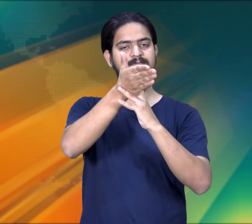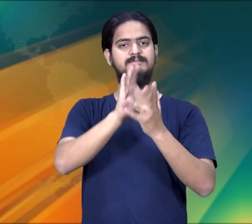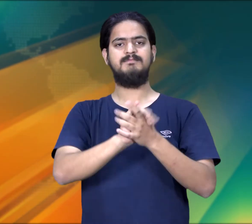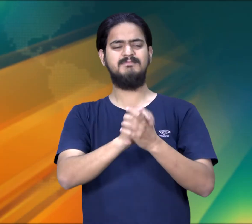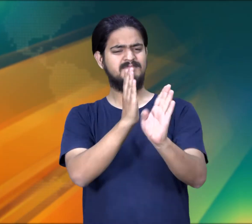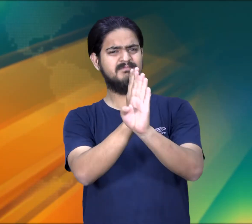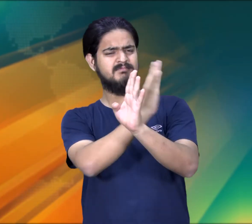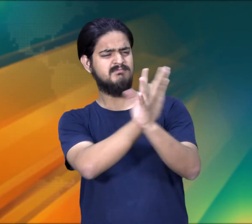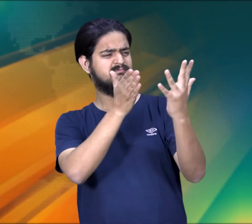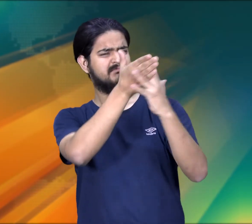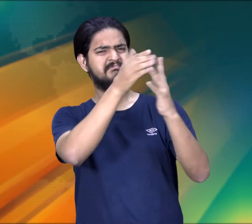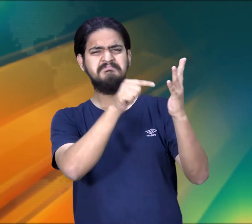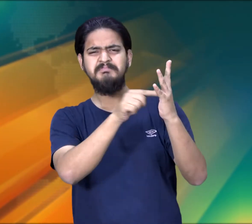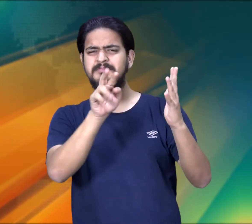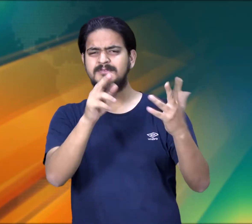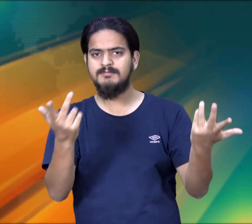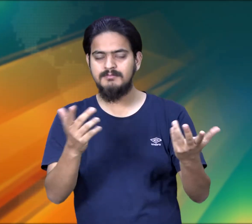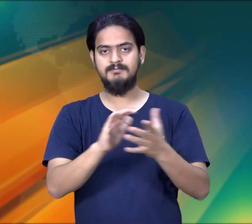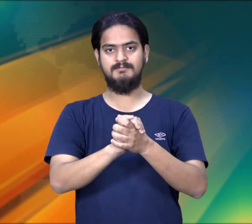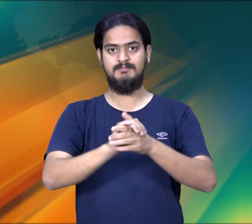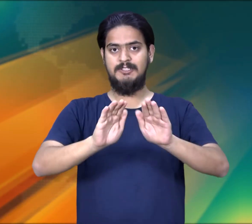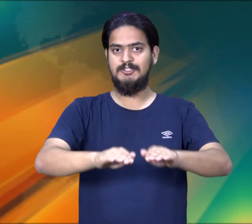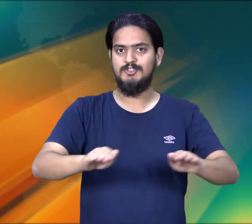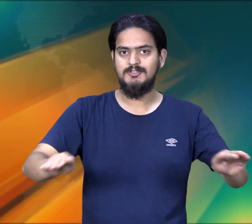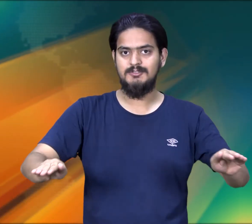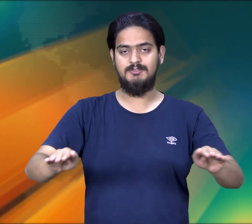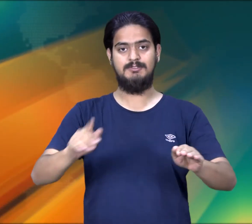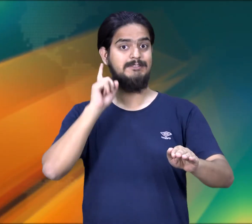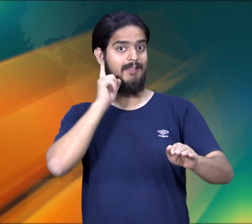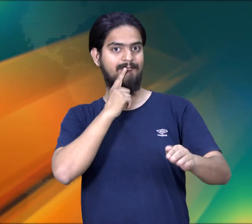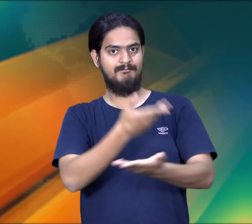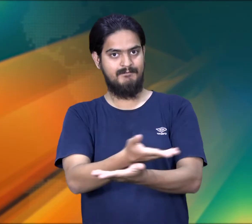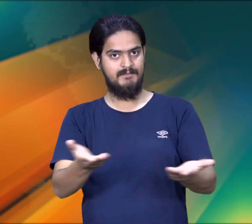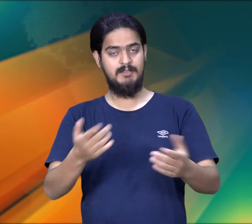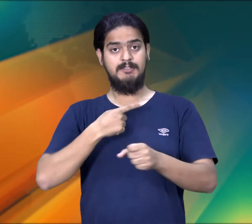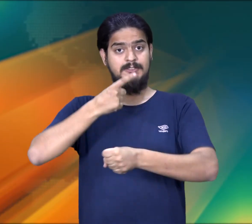As you know Early Intervention Project deals with very